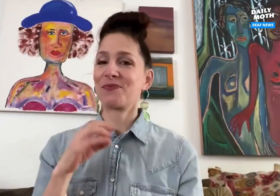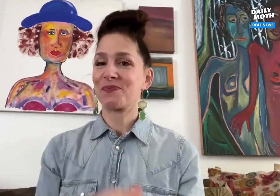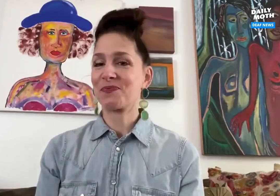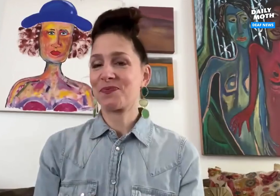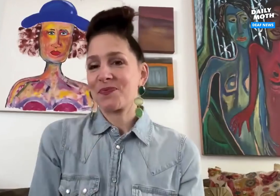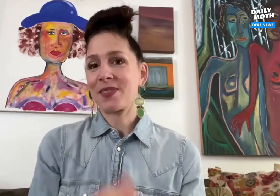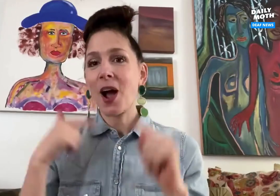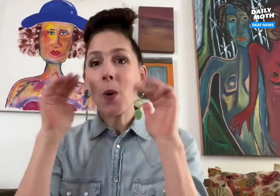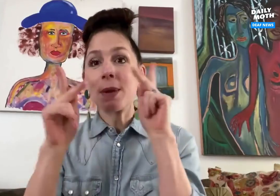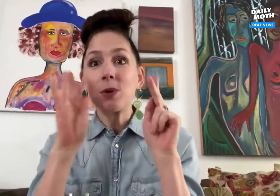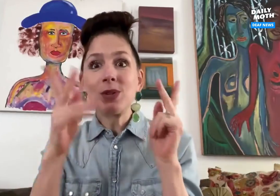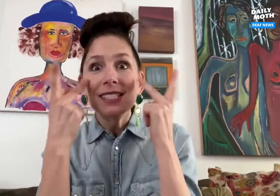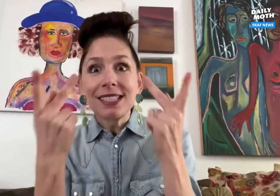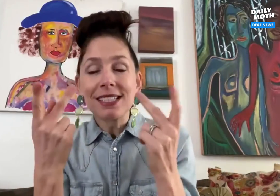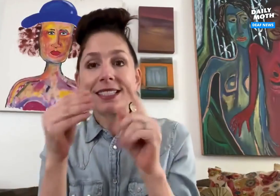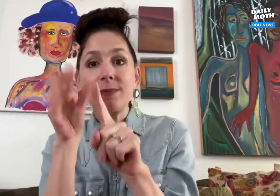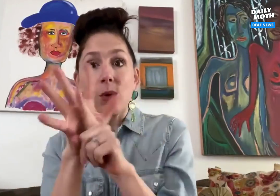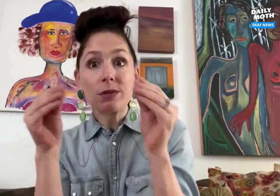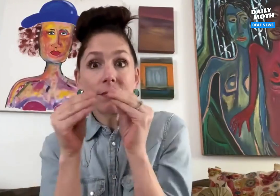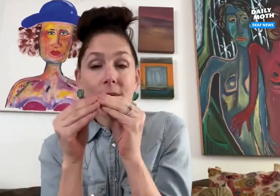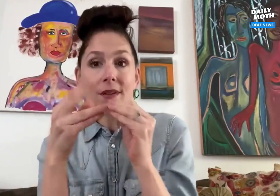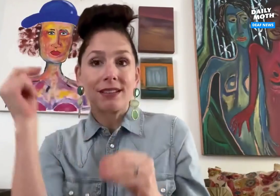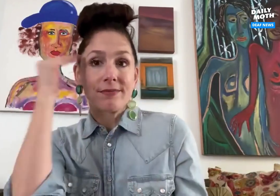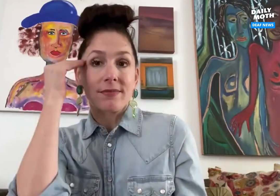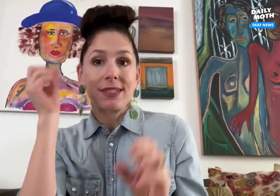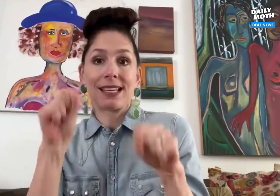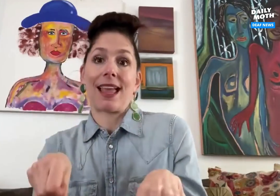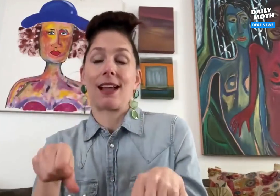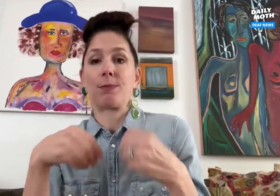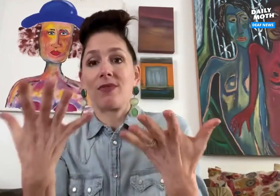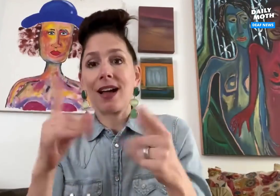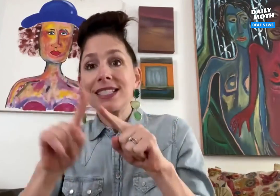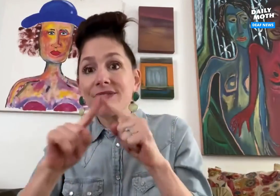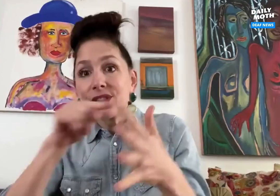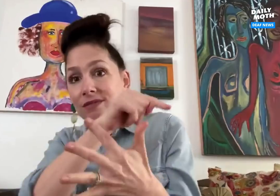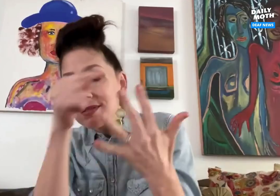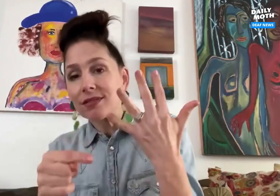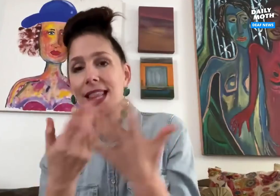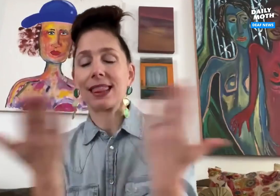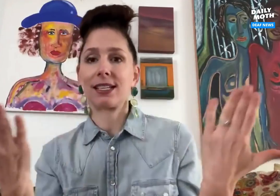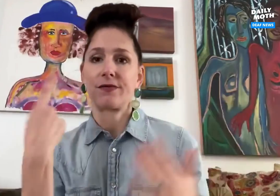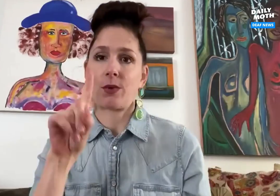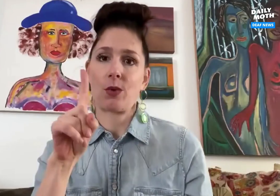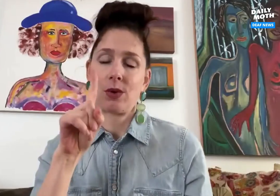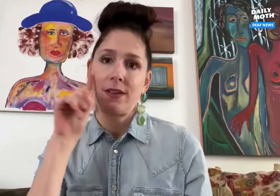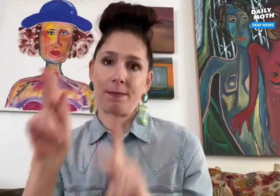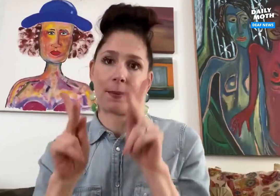I hope that people will see these and that it gets the exposure it needs like many other things that we can provide deaf people.